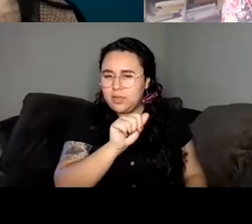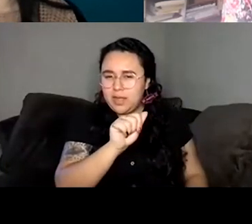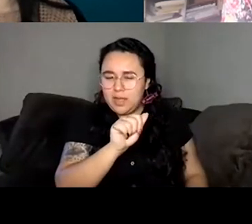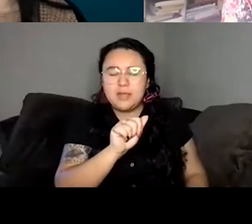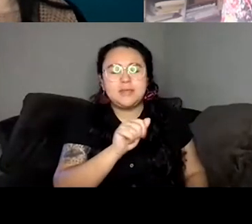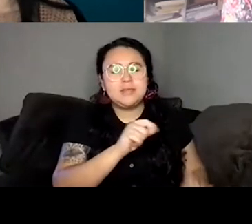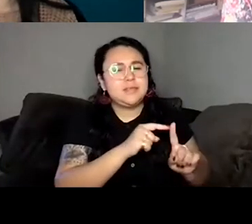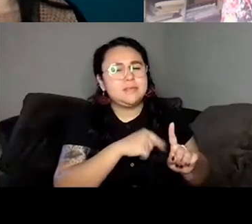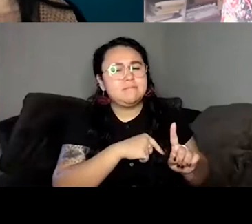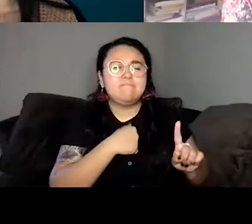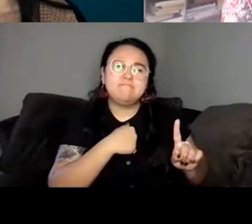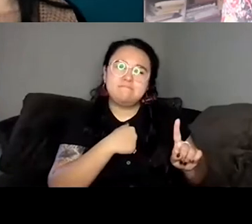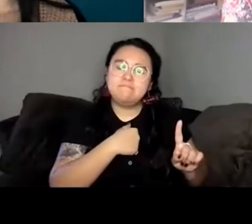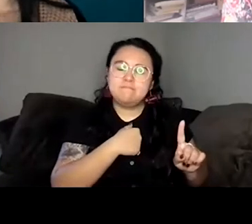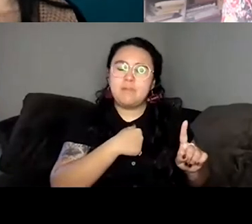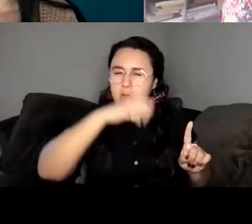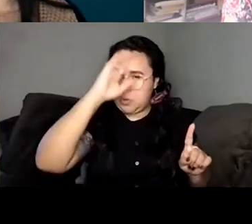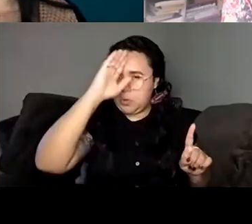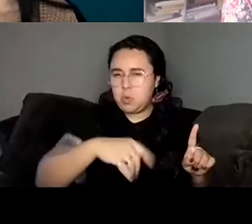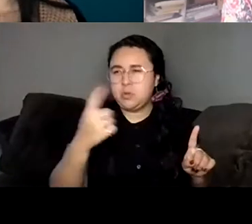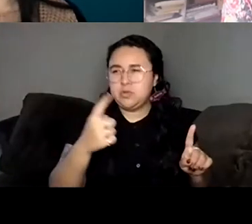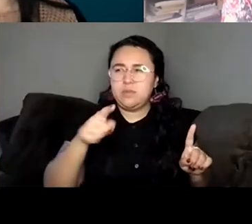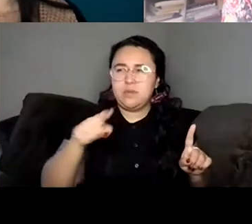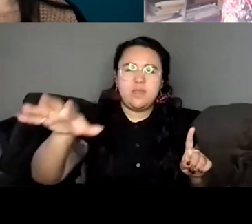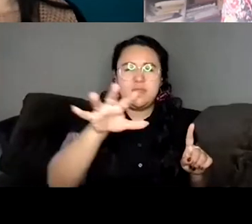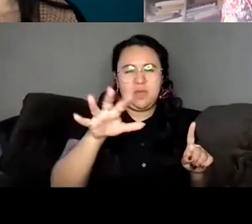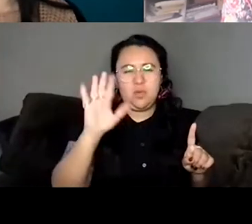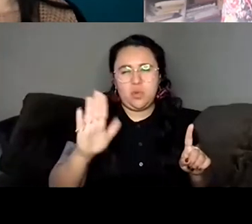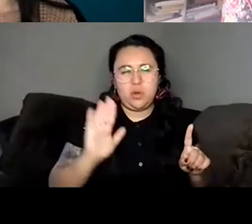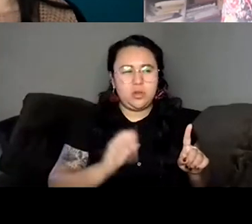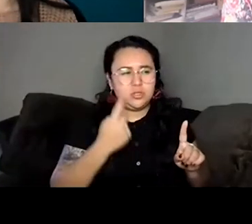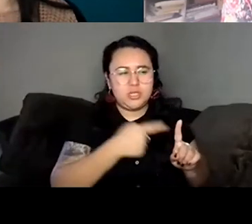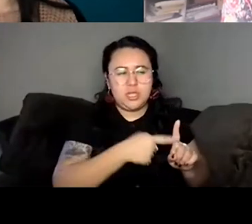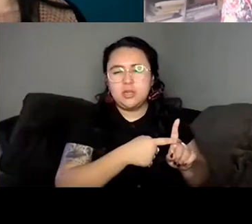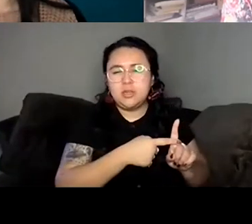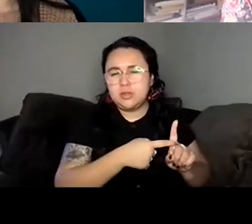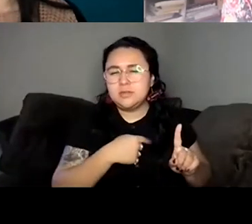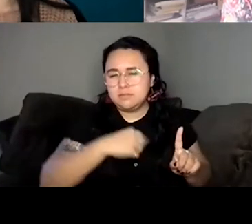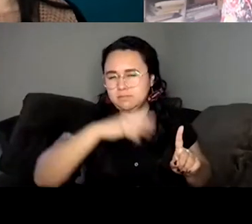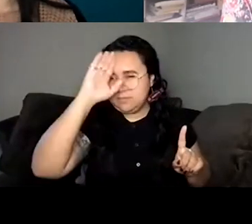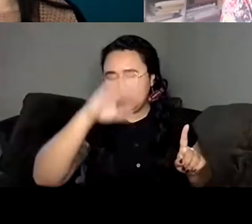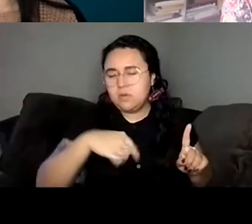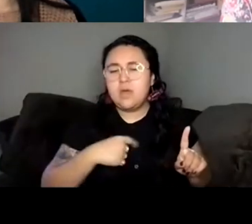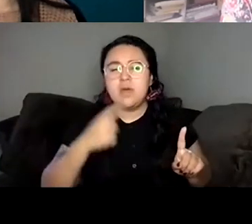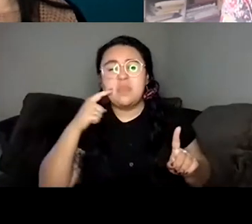So even when I felt like maybe this project isn't gonna make it to that final form of